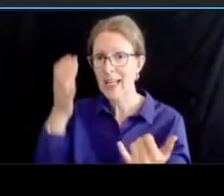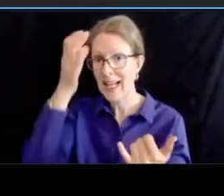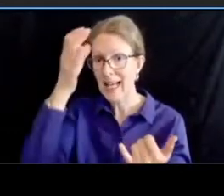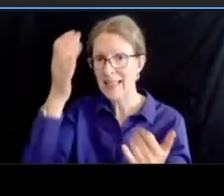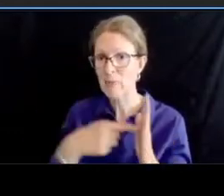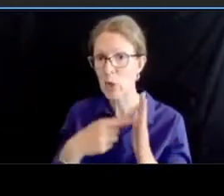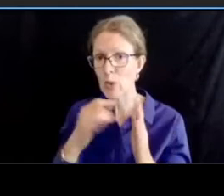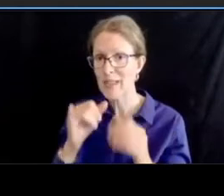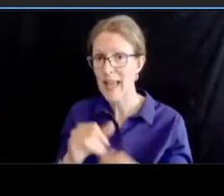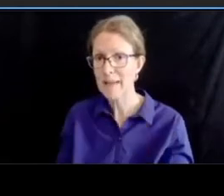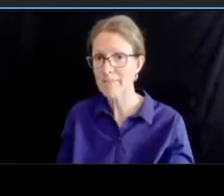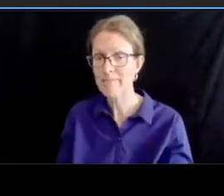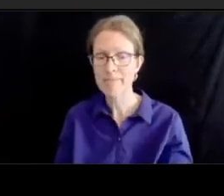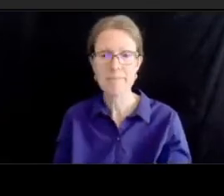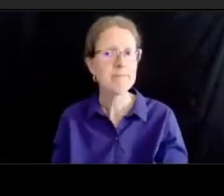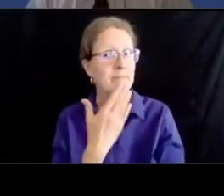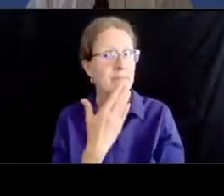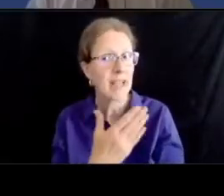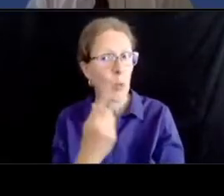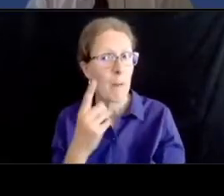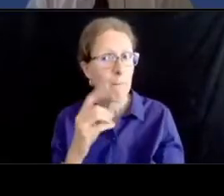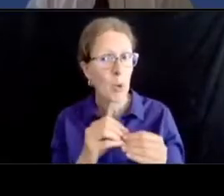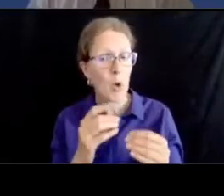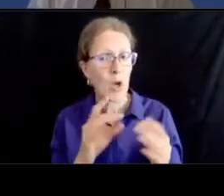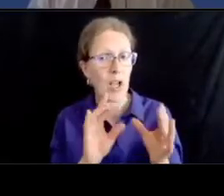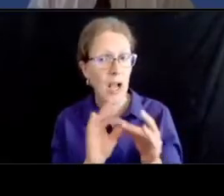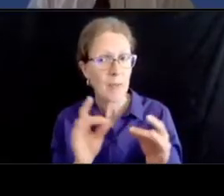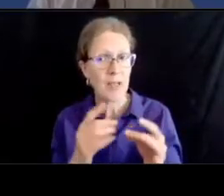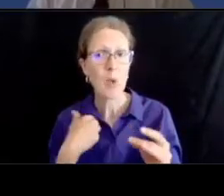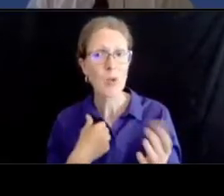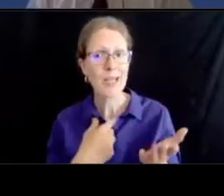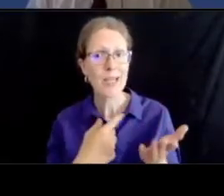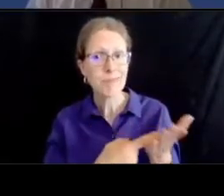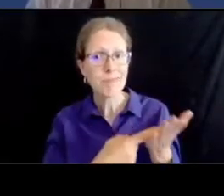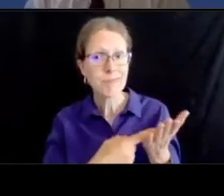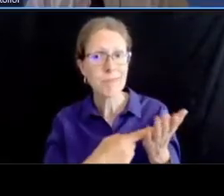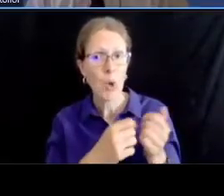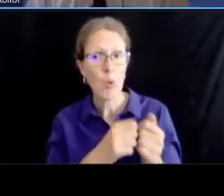and present them with some of our initial concepts early on in the study and we'll continue to work